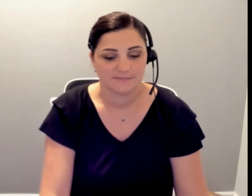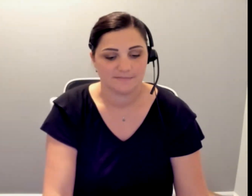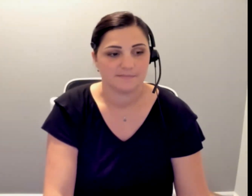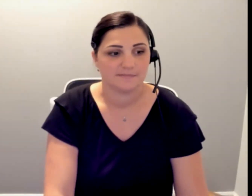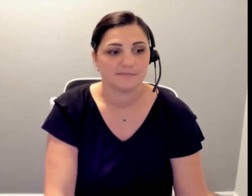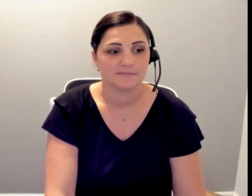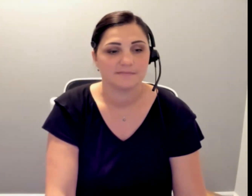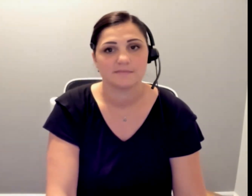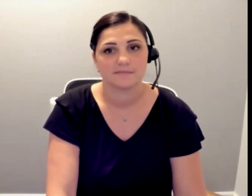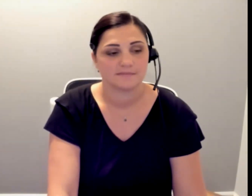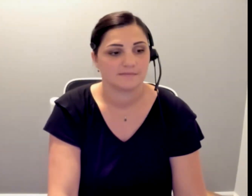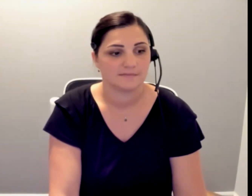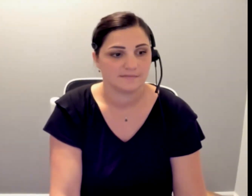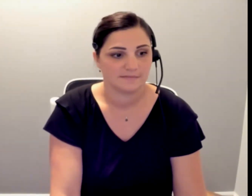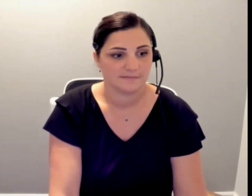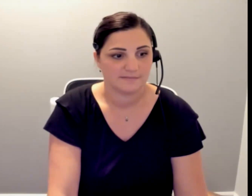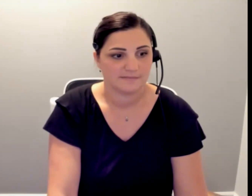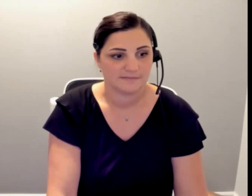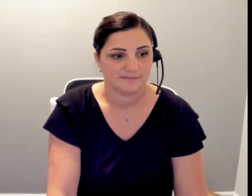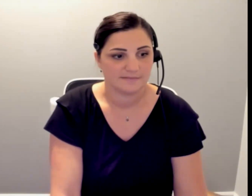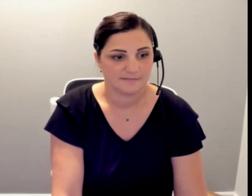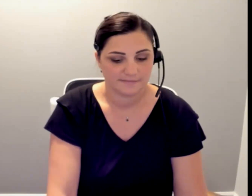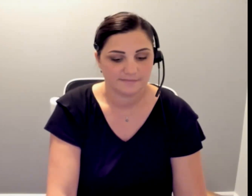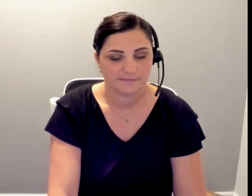you have any questions and I want to thank you all for coming and thank DREAM for help -- having us and I hope everyone has a great night.